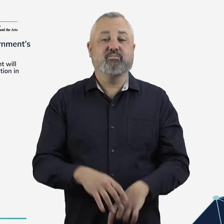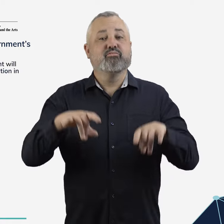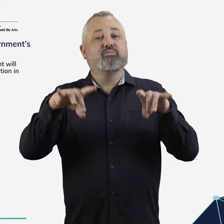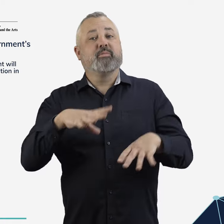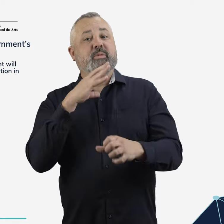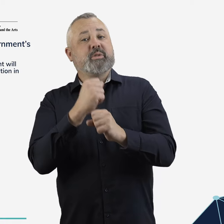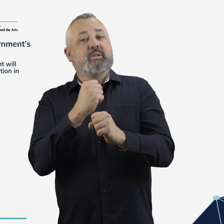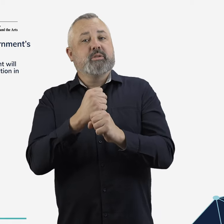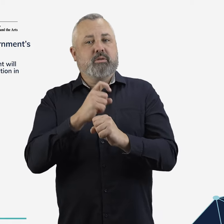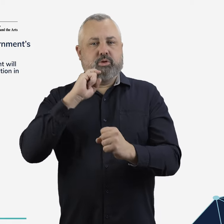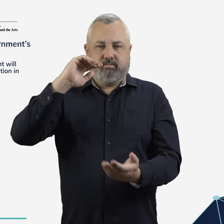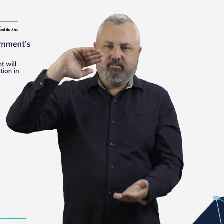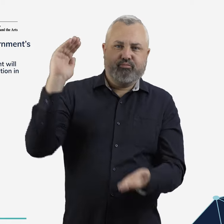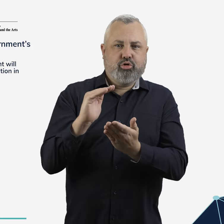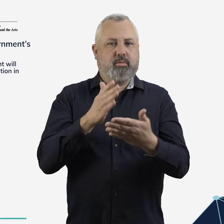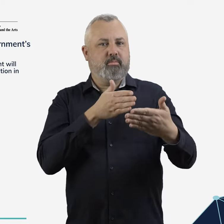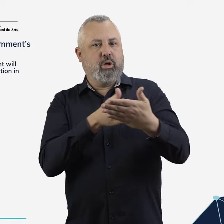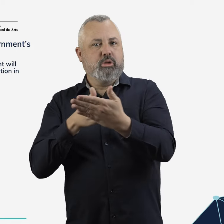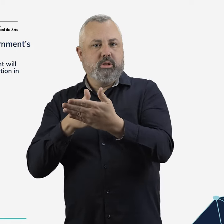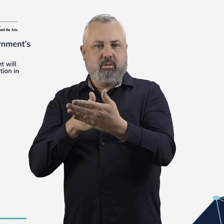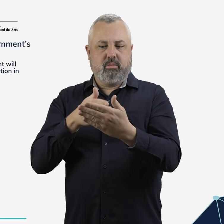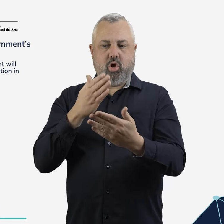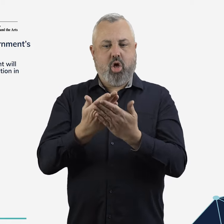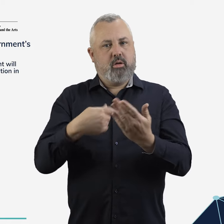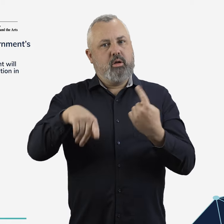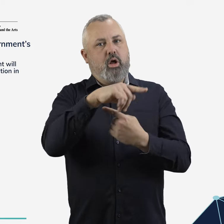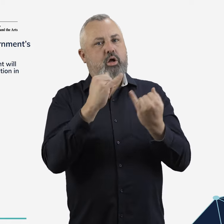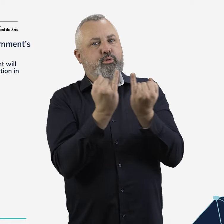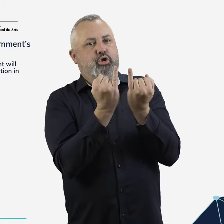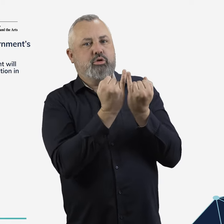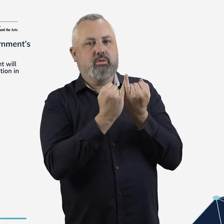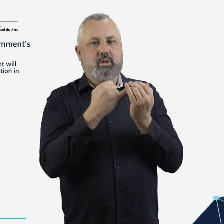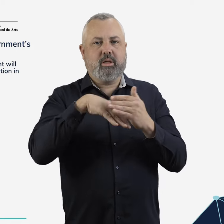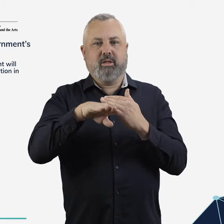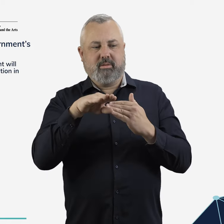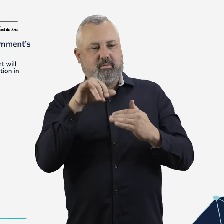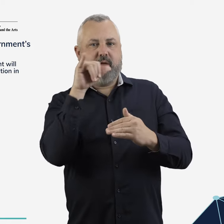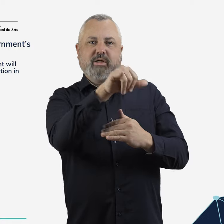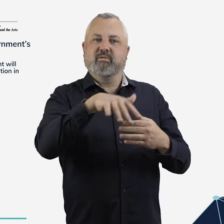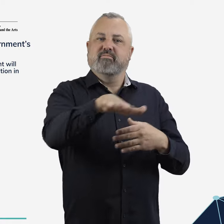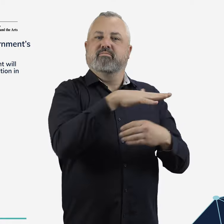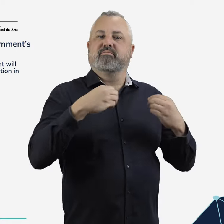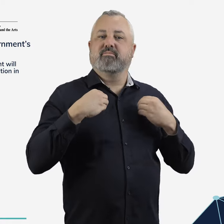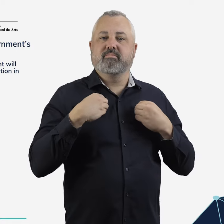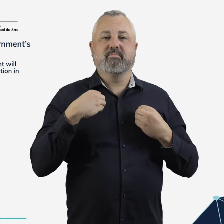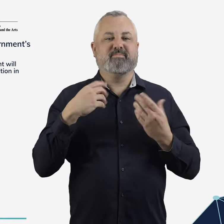The Australian Government will reduce barriers to competition in the aviation sector